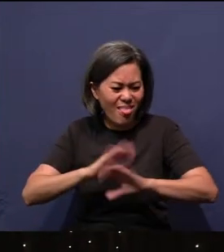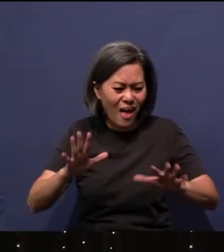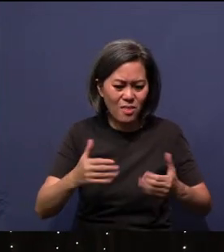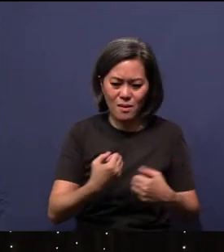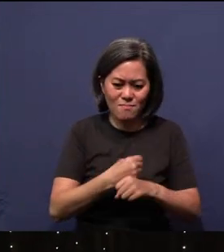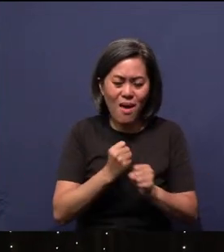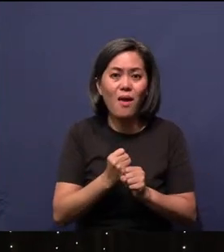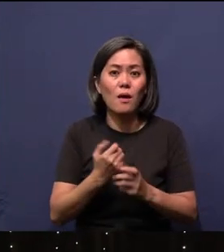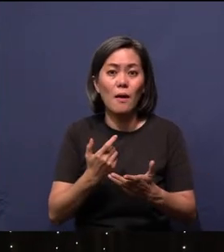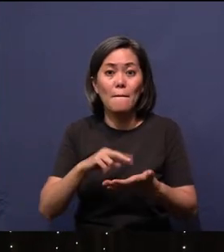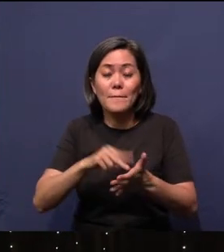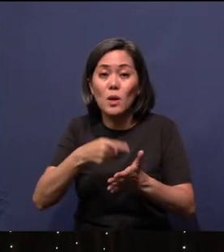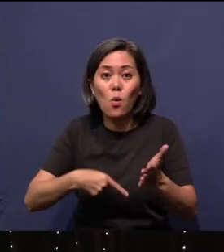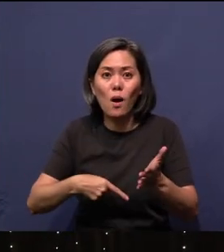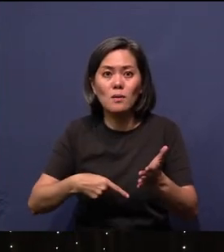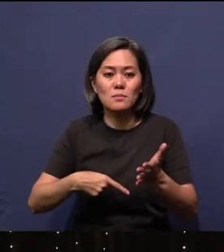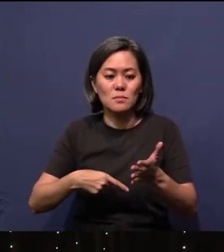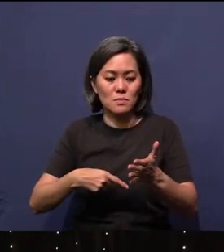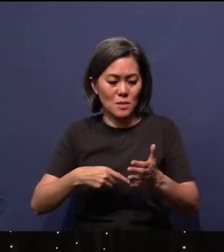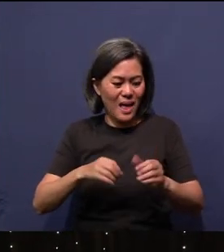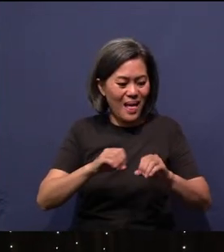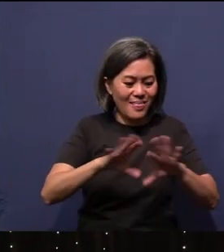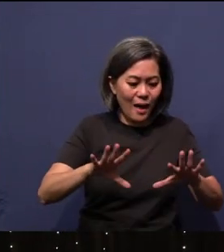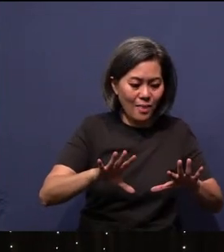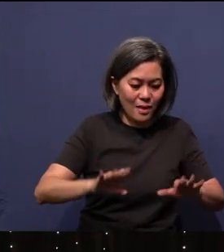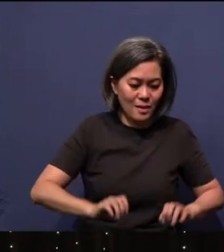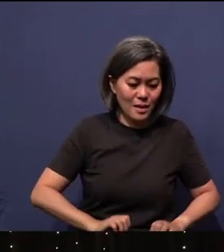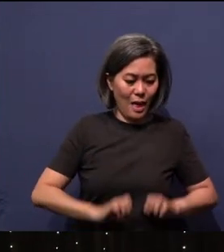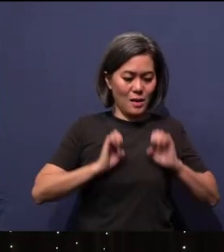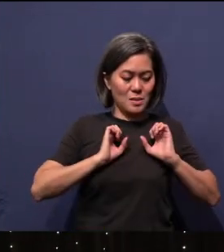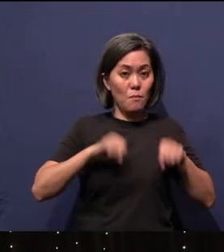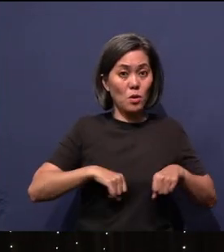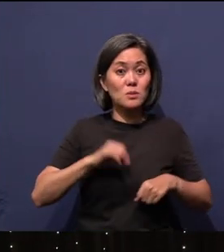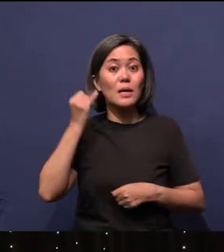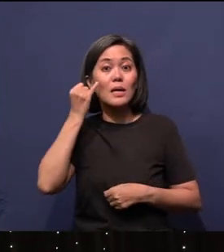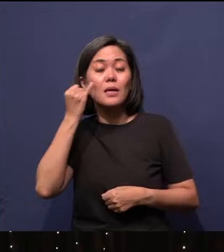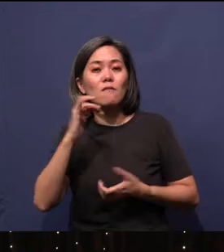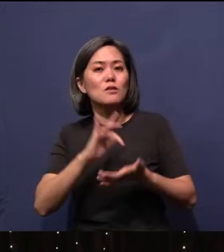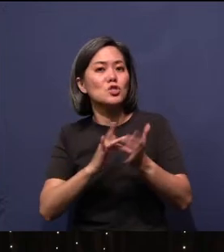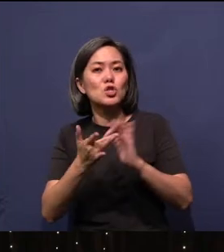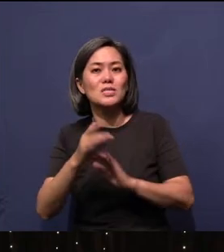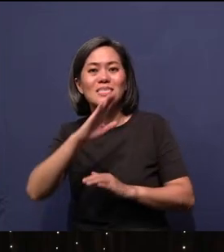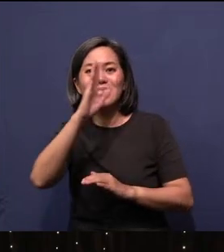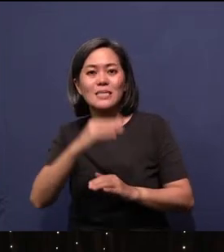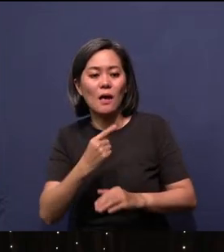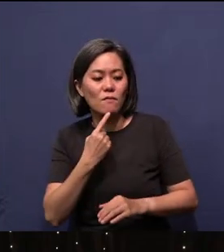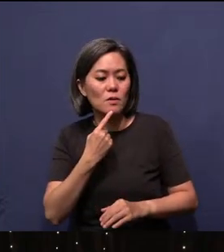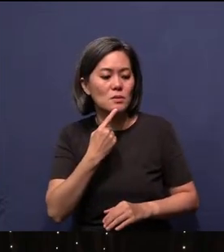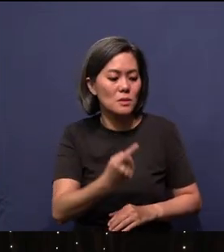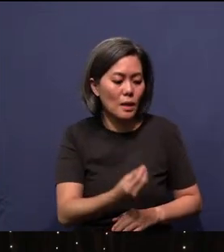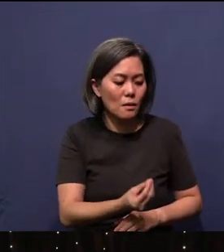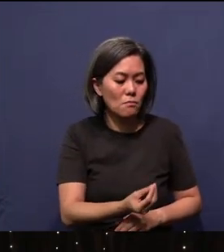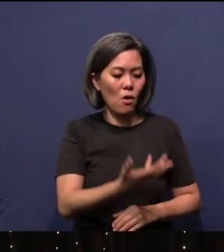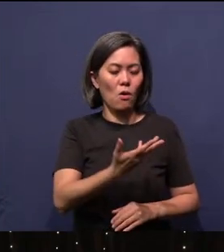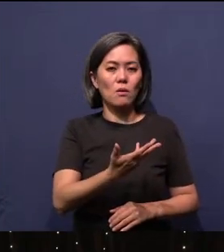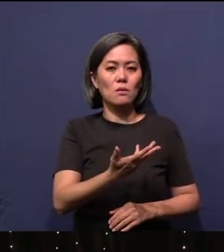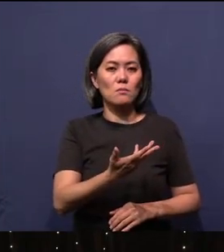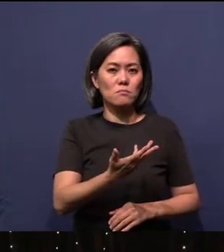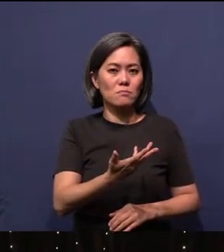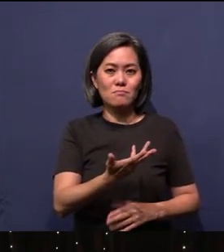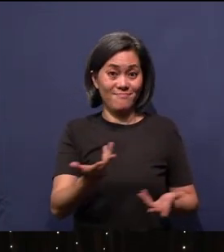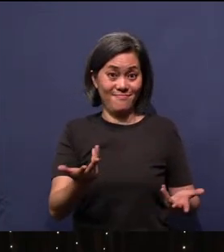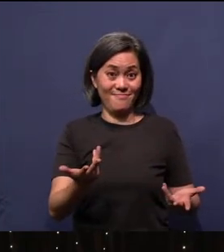That means nothing came to existence if Jesus did not call it to existence. So that